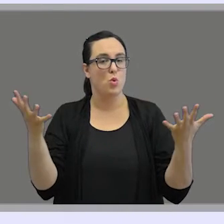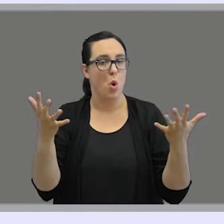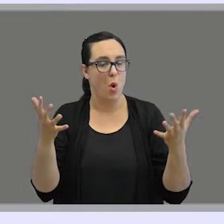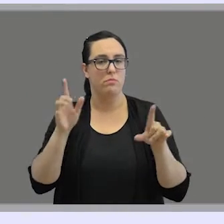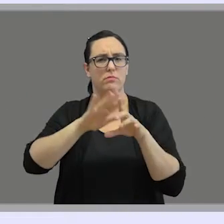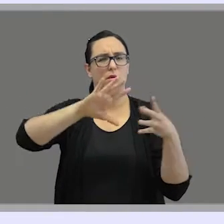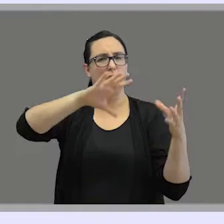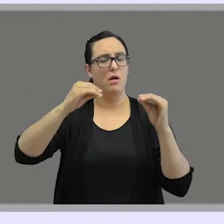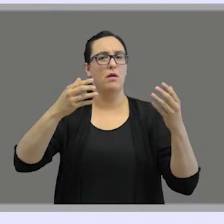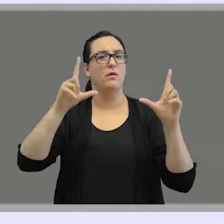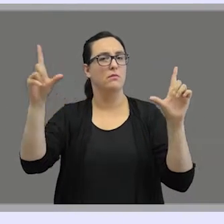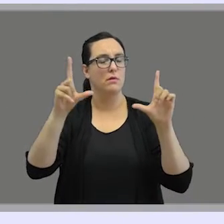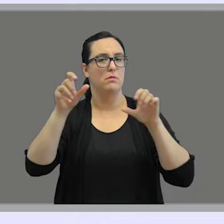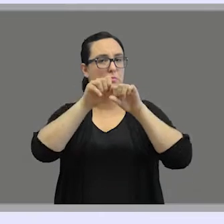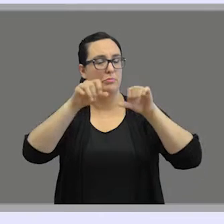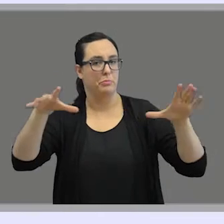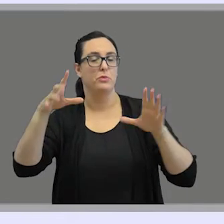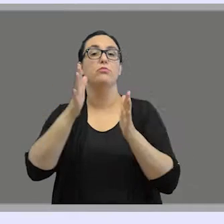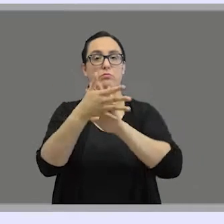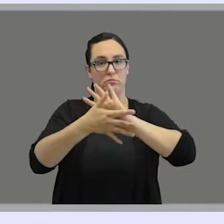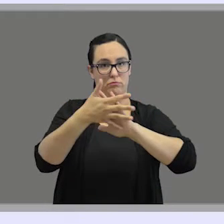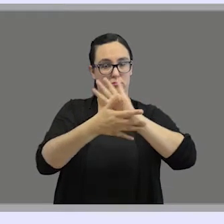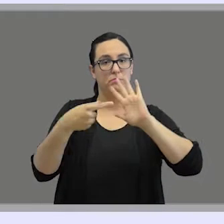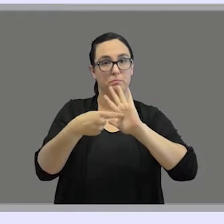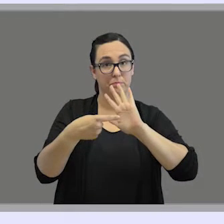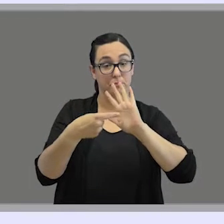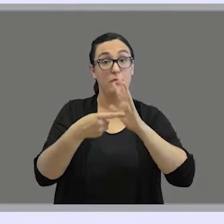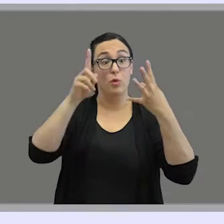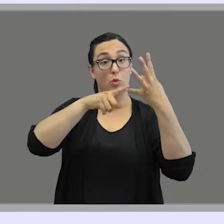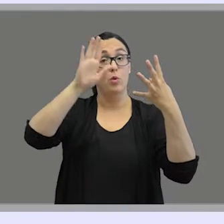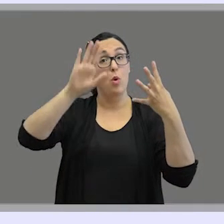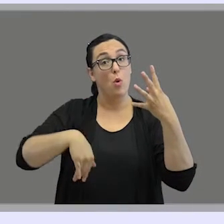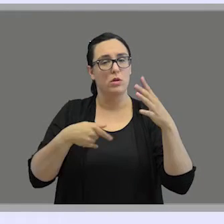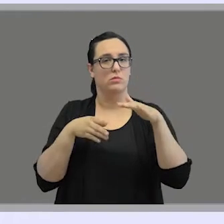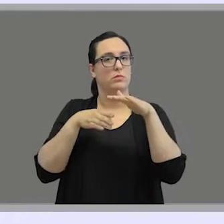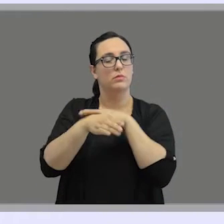for media broadcasting in sign language, and finally, we will introduce